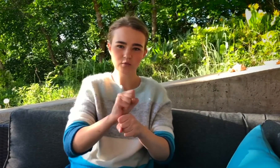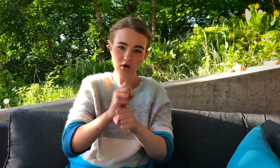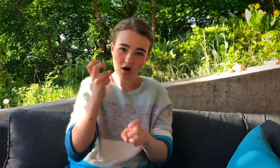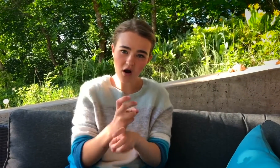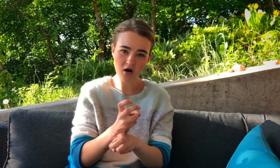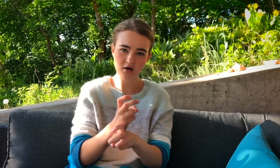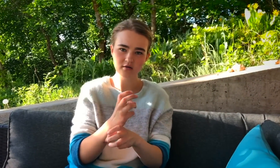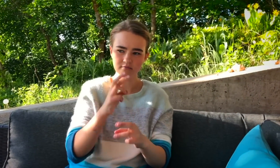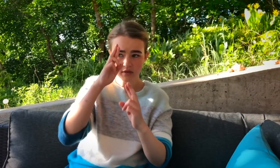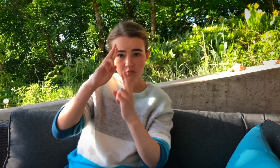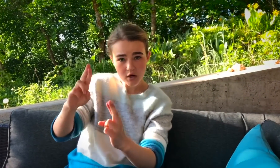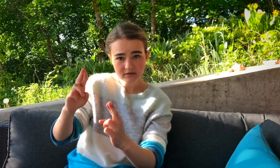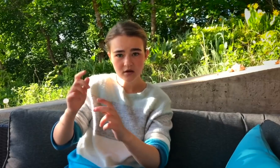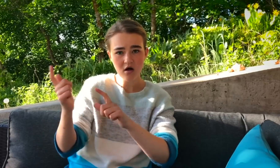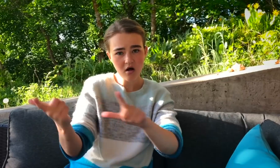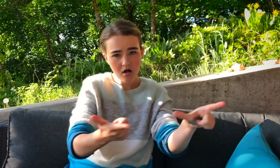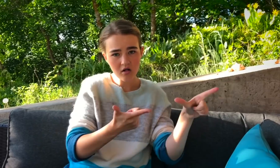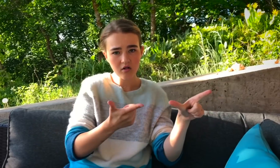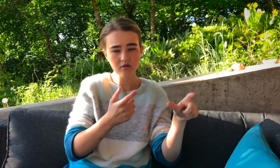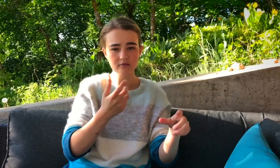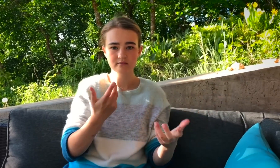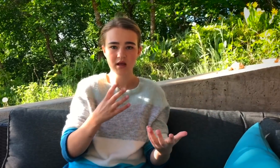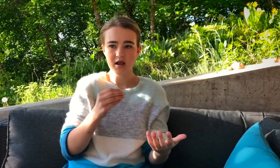I WANT YOU TO WORK HARD, RESPECT EVERYONE